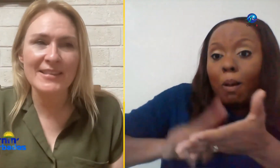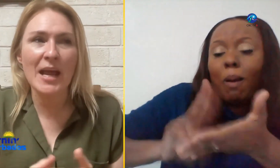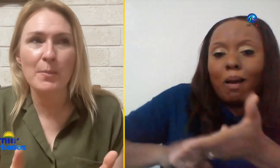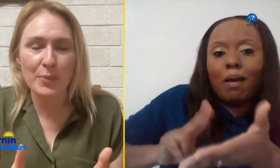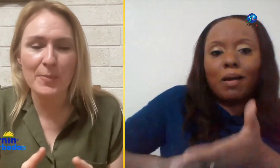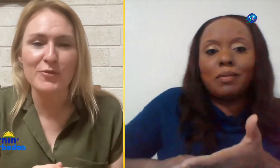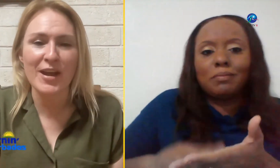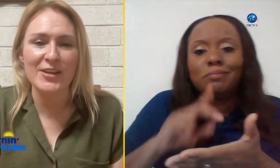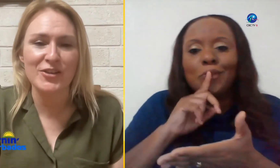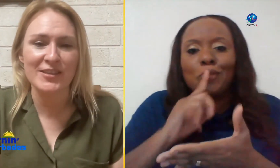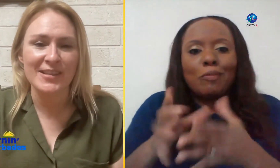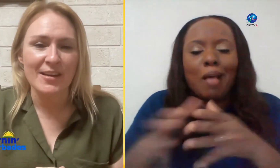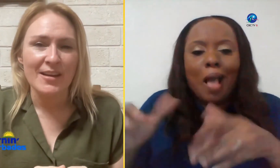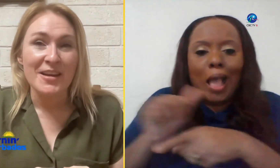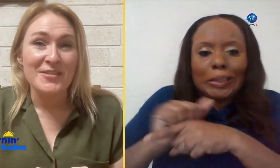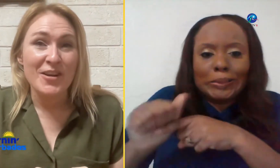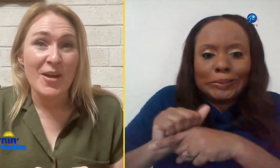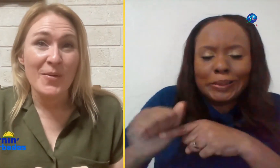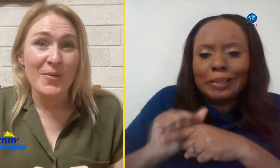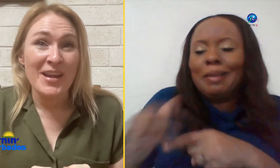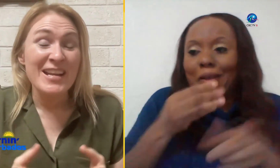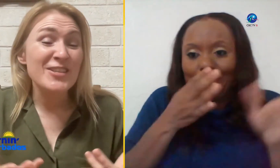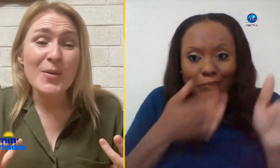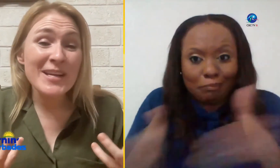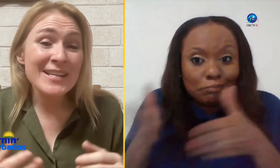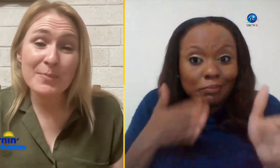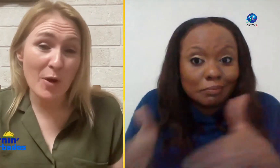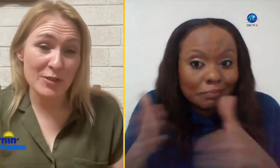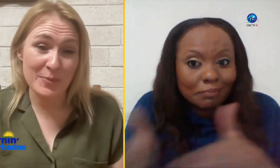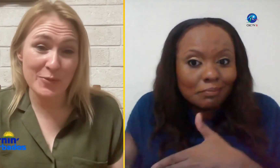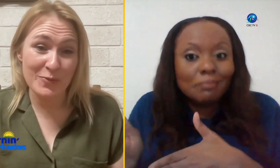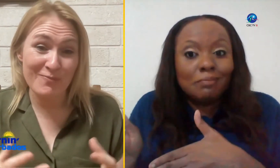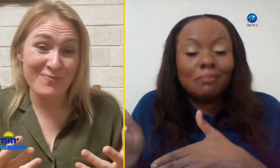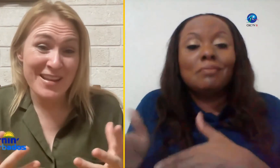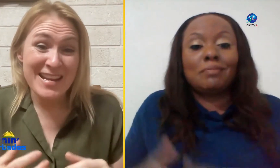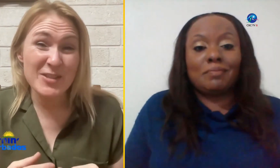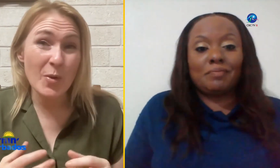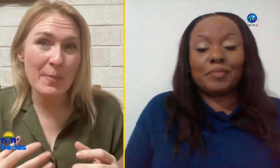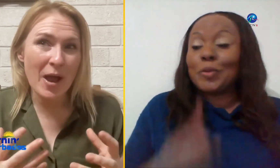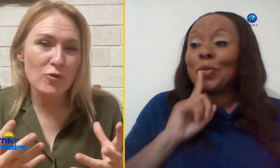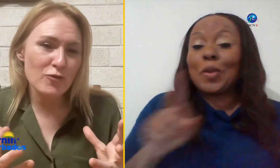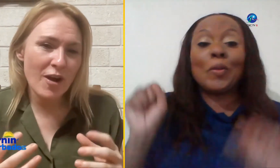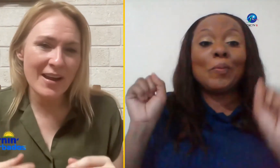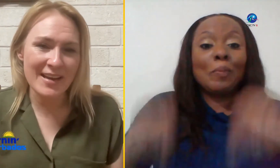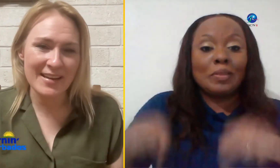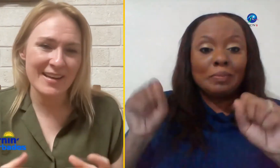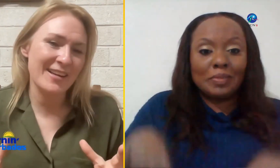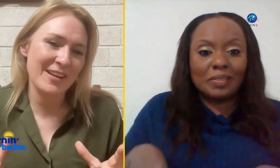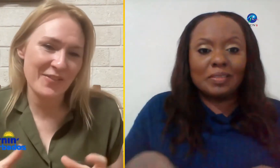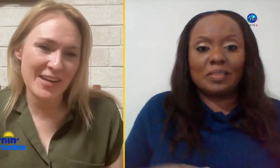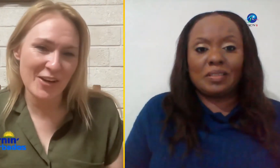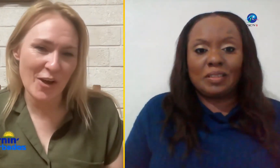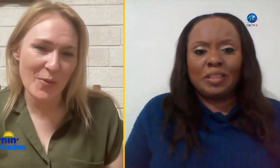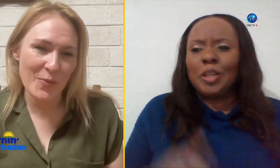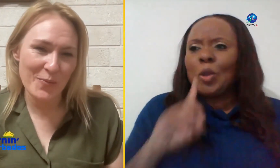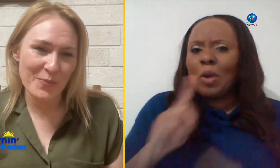behind this and preparation though there is possible it's all about trying and giving a go